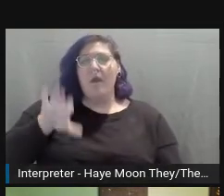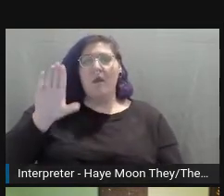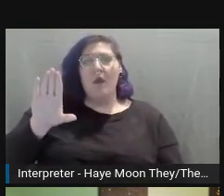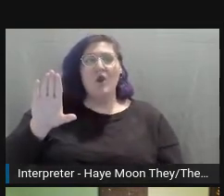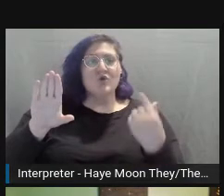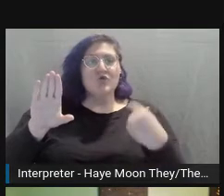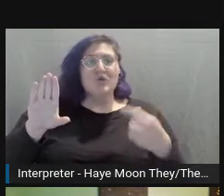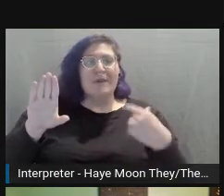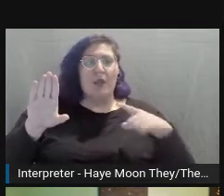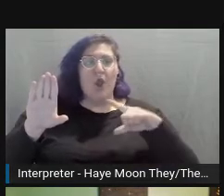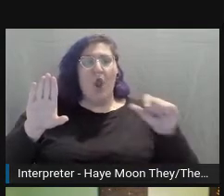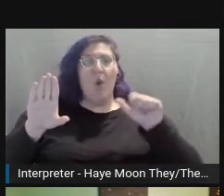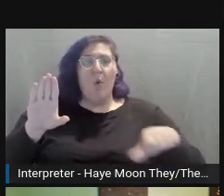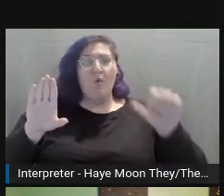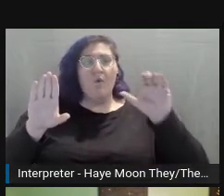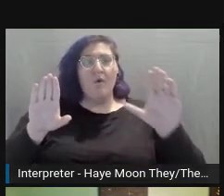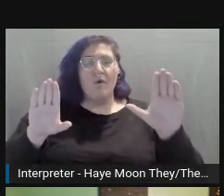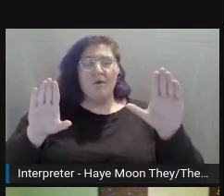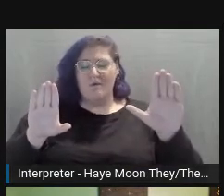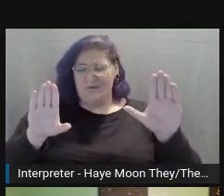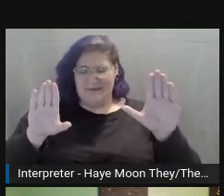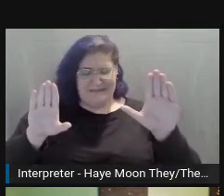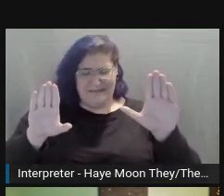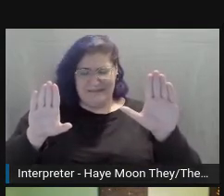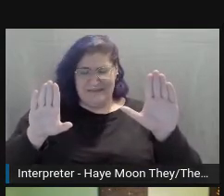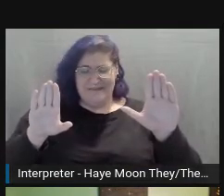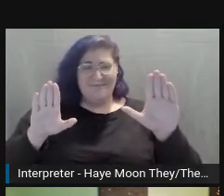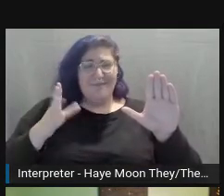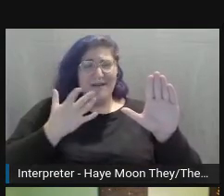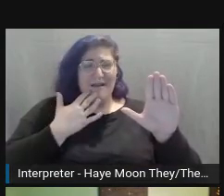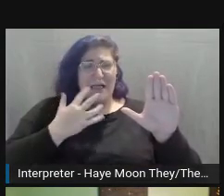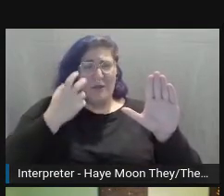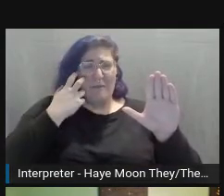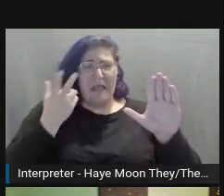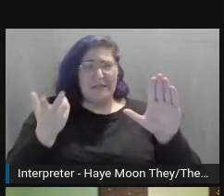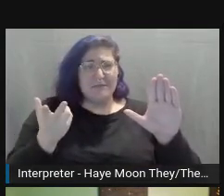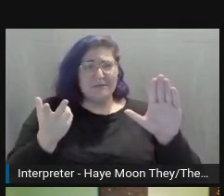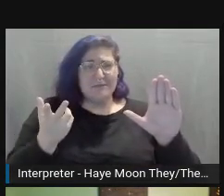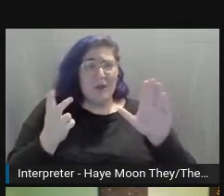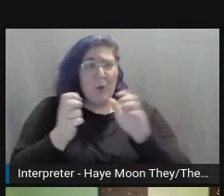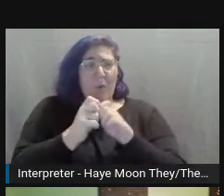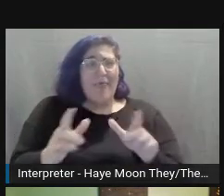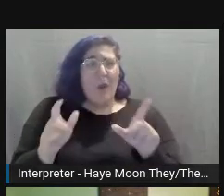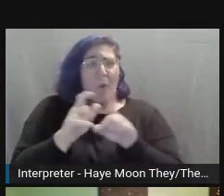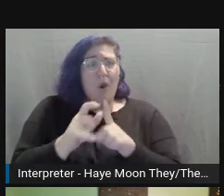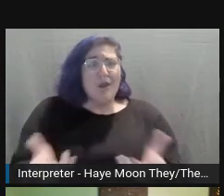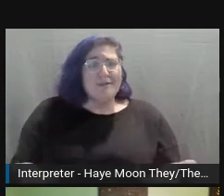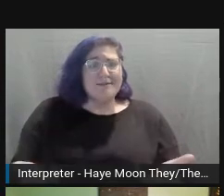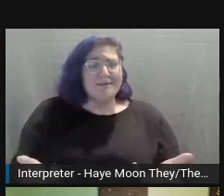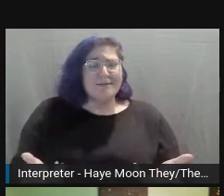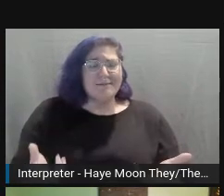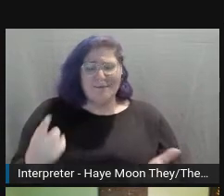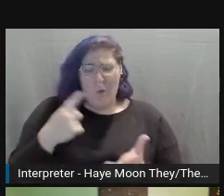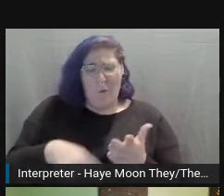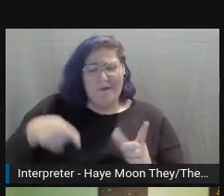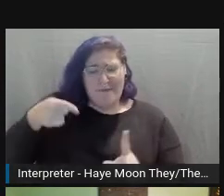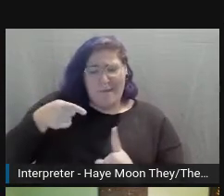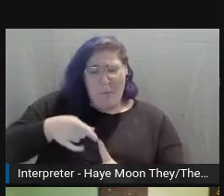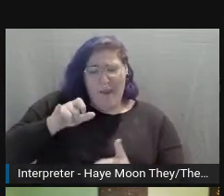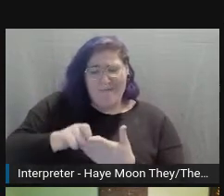if there's no other indication as to what are the purposes of each button, it defeats the purpose there.